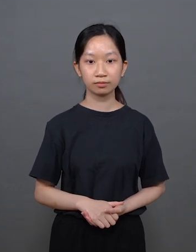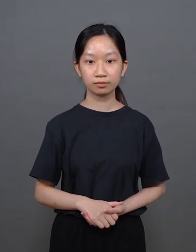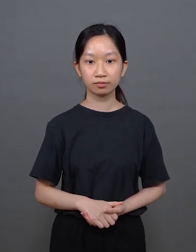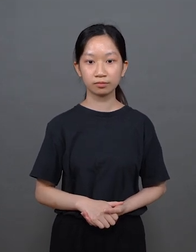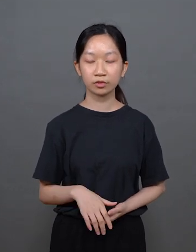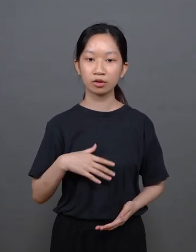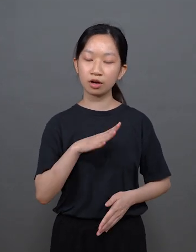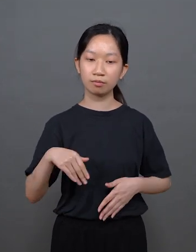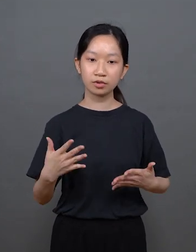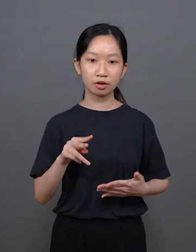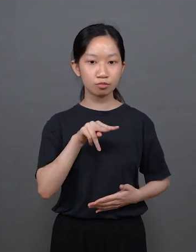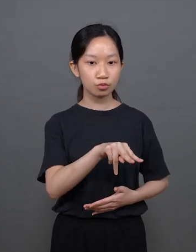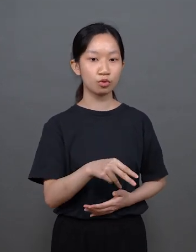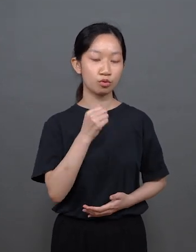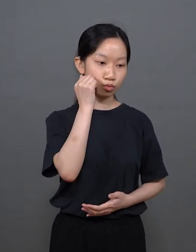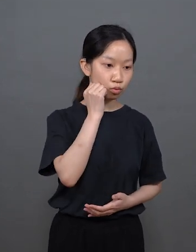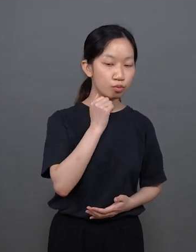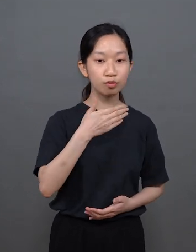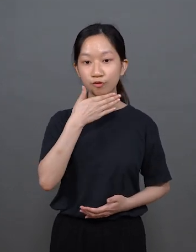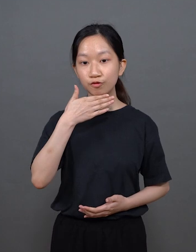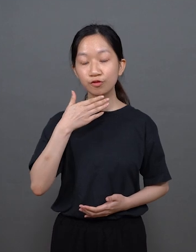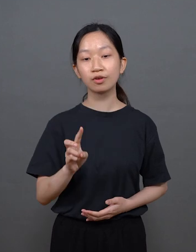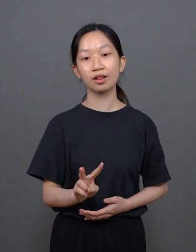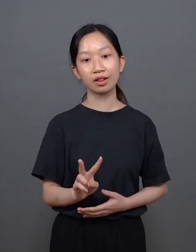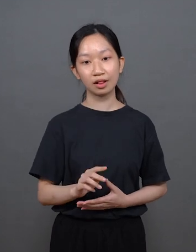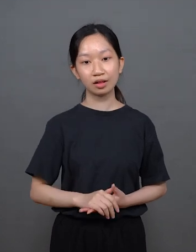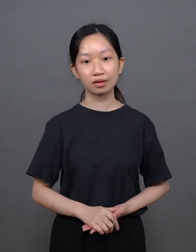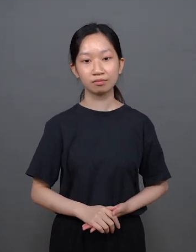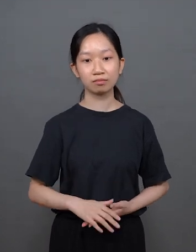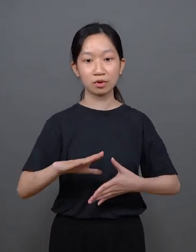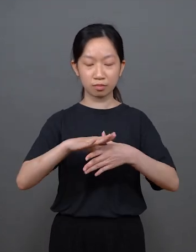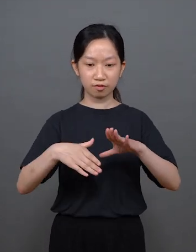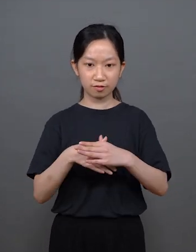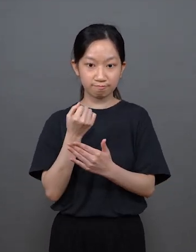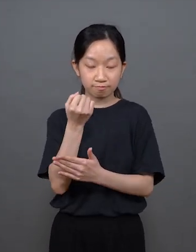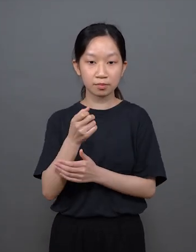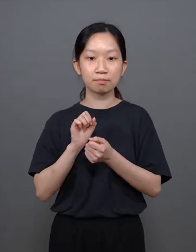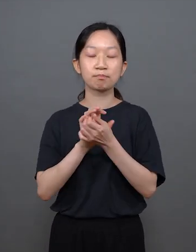The older generation was somewhat affected by the Cultural Revolution